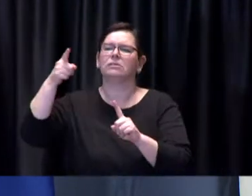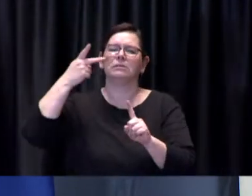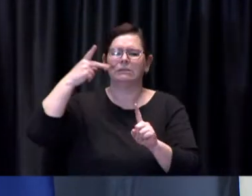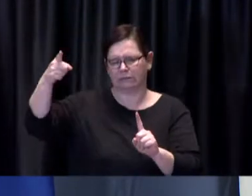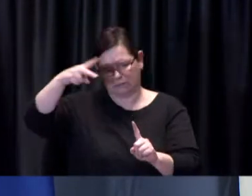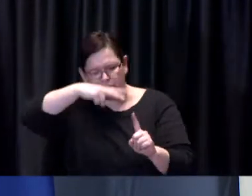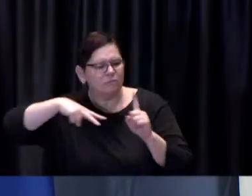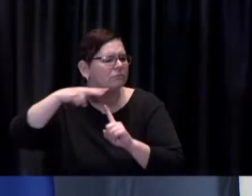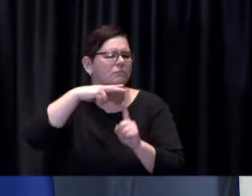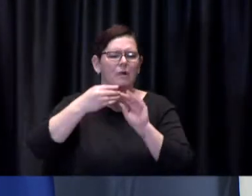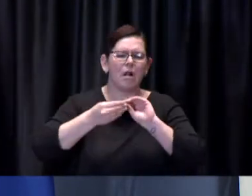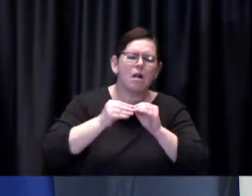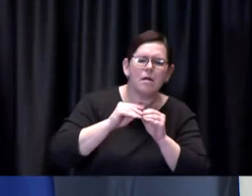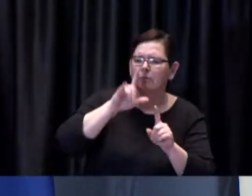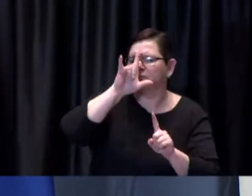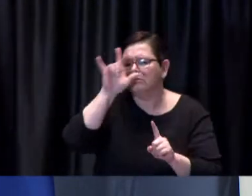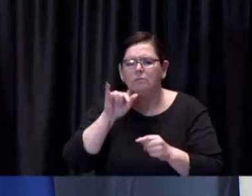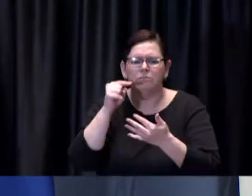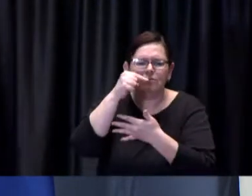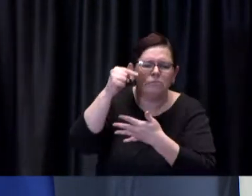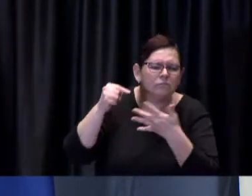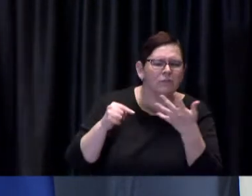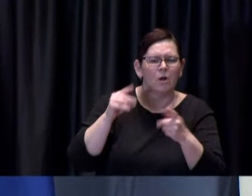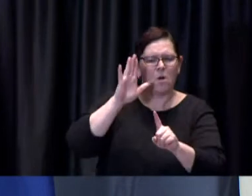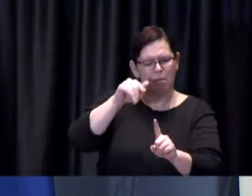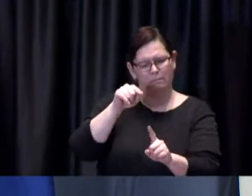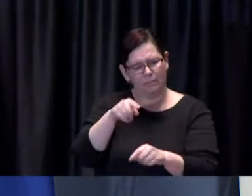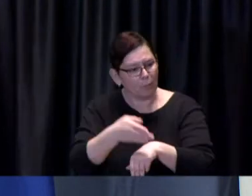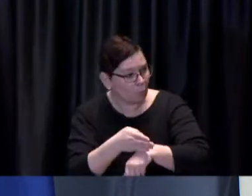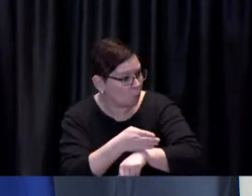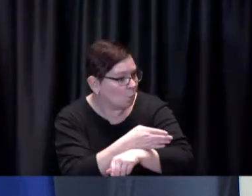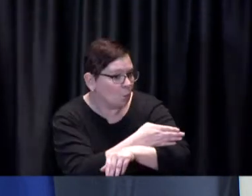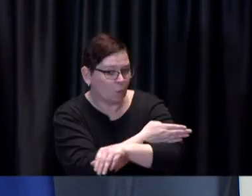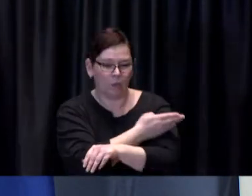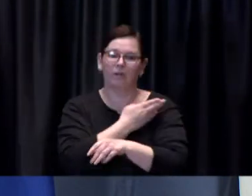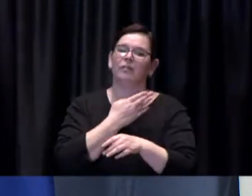but you have to sort of understand they may not be and that we should be making big decisions